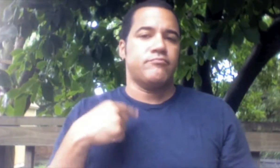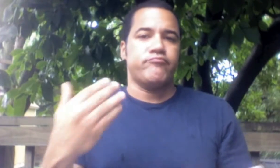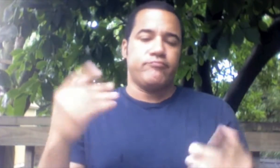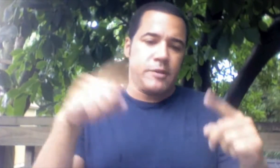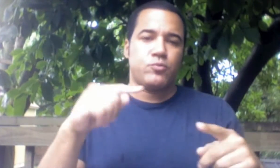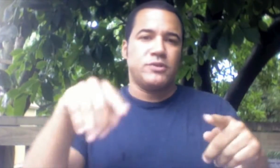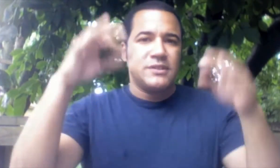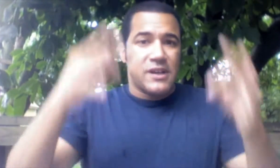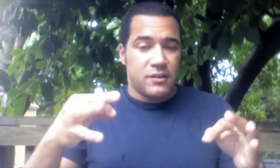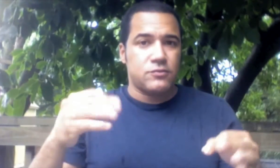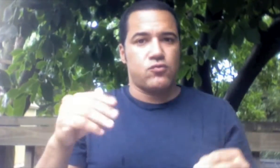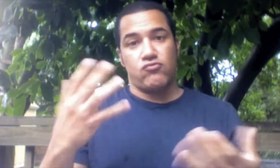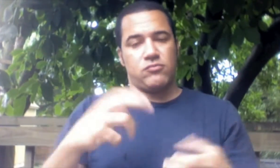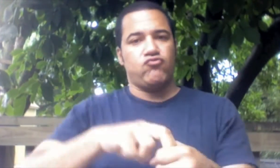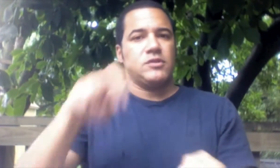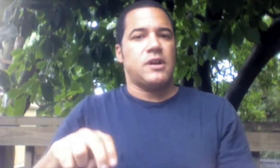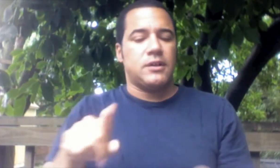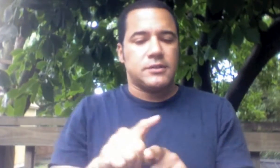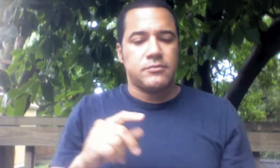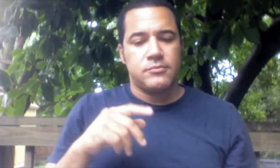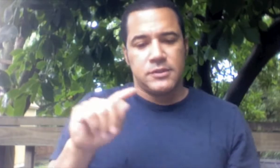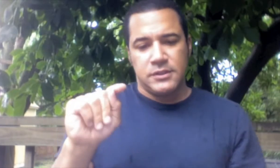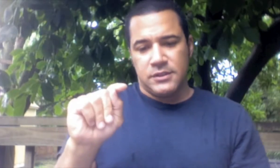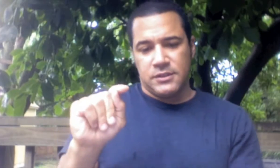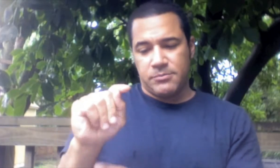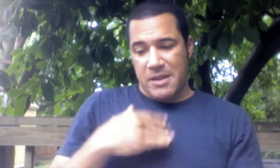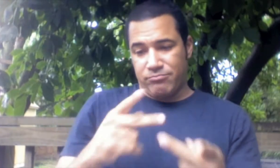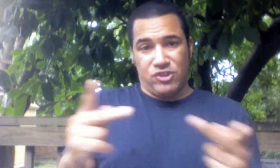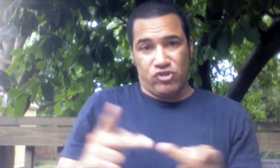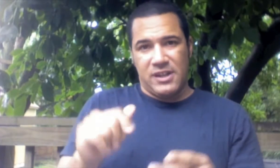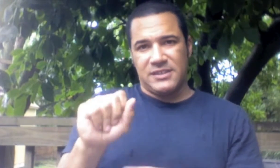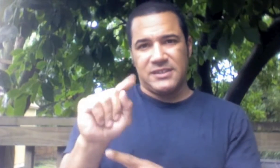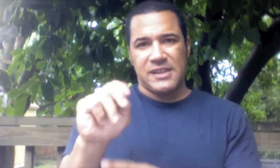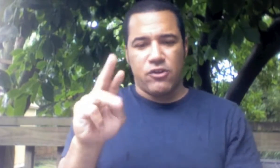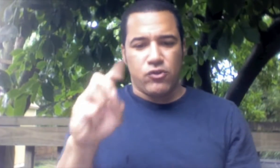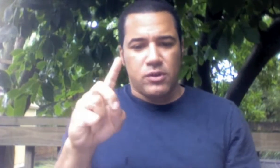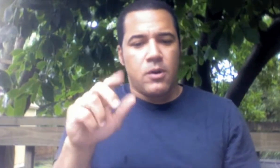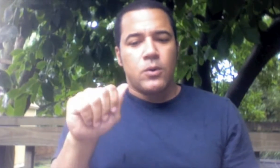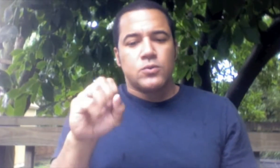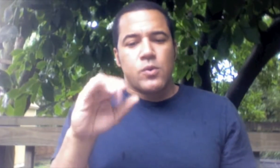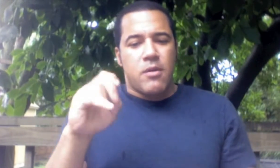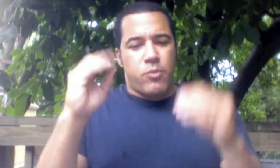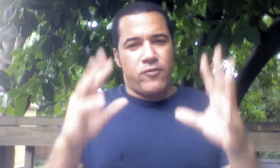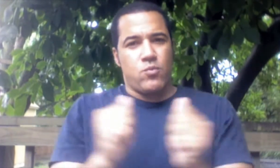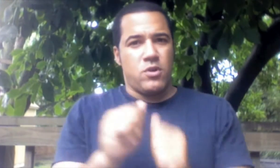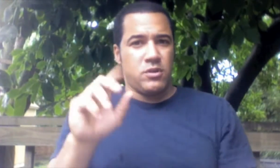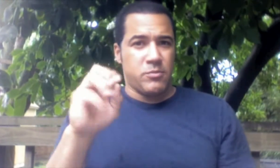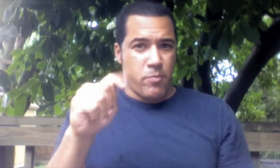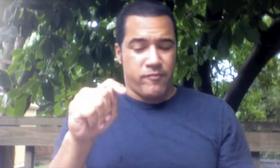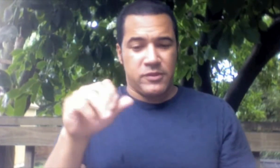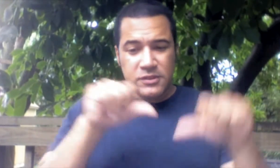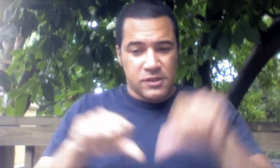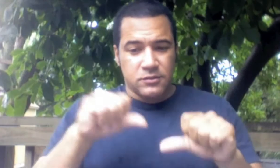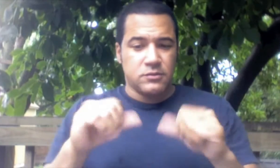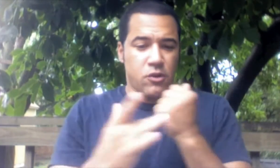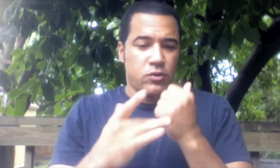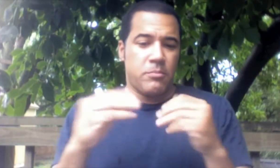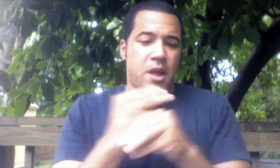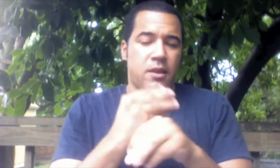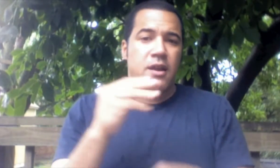I came to this decision to resign my position as a tenured associate professor with the Department of Science, Technology, and Mathematics,